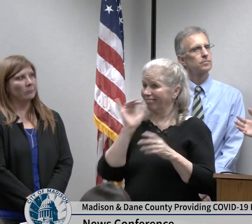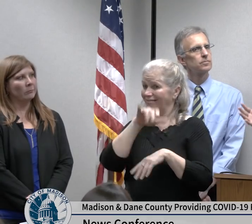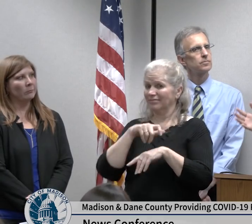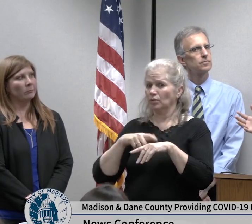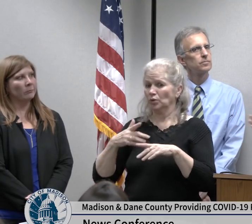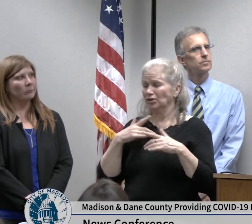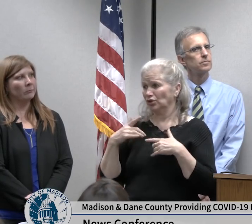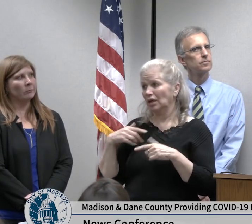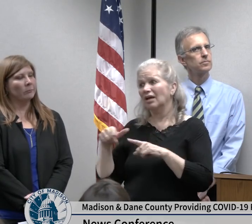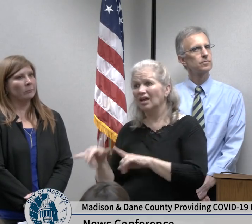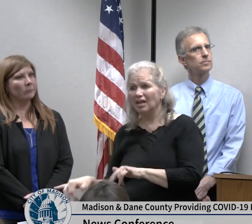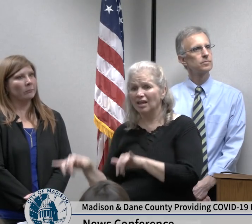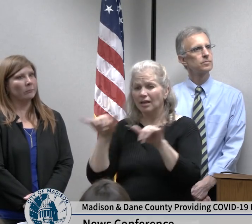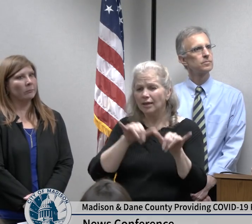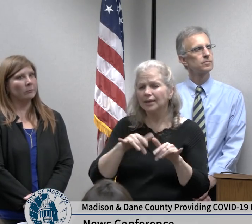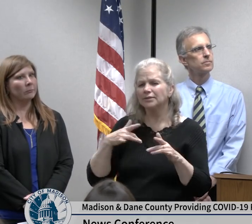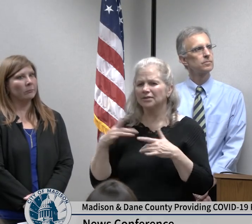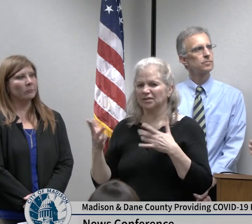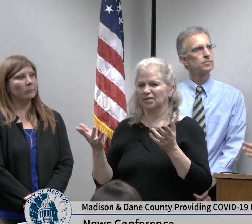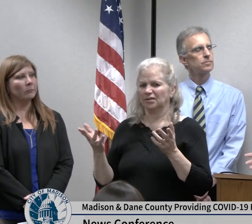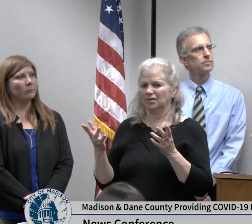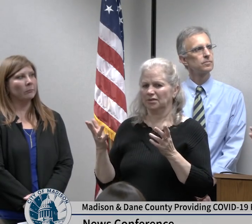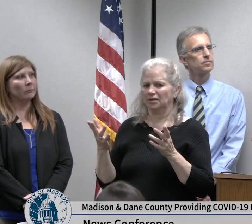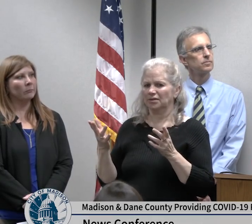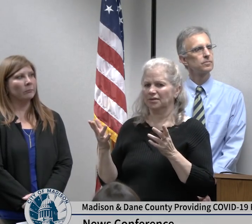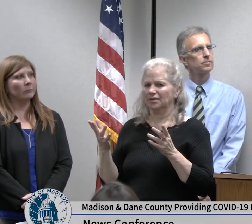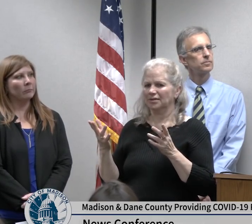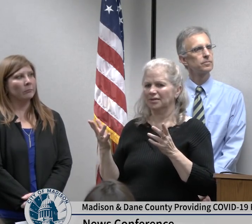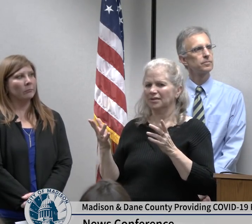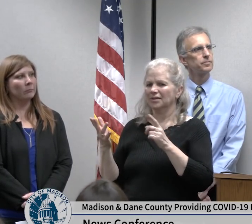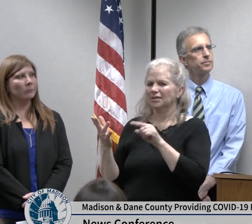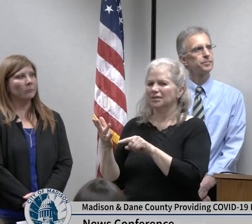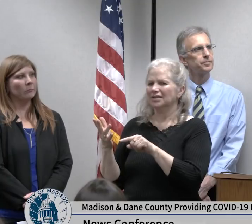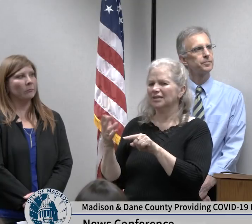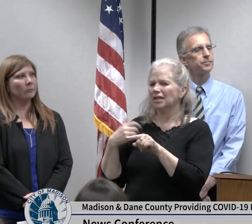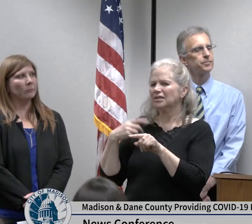kind of eventually did end and so I think that that's how I look at it is it